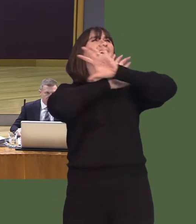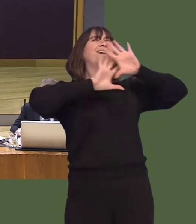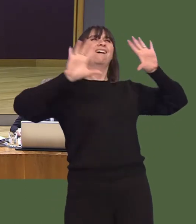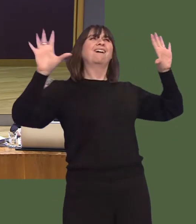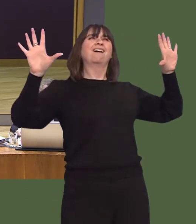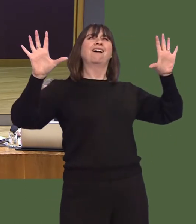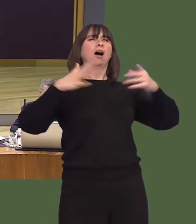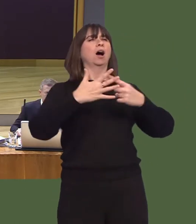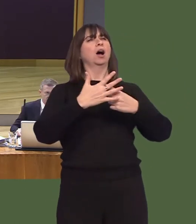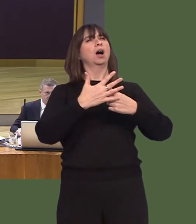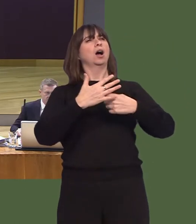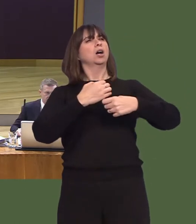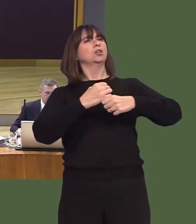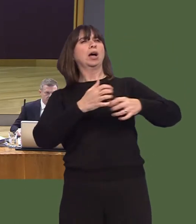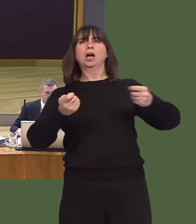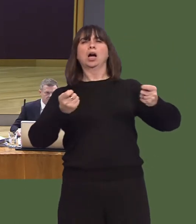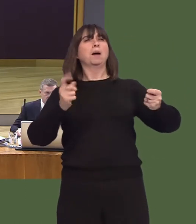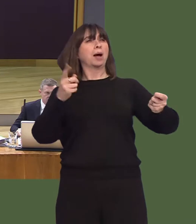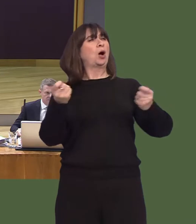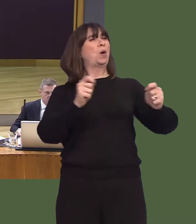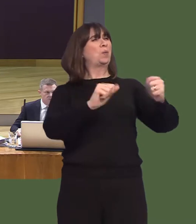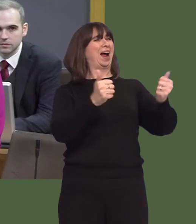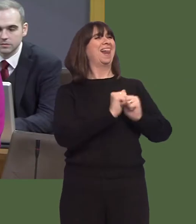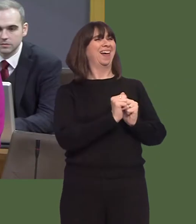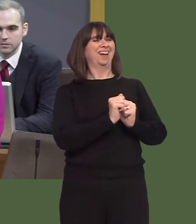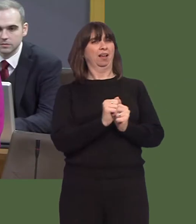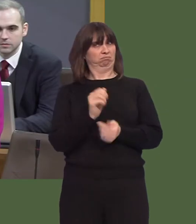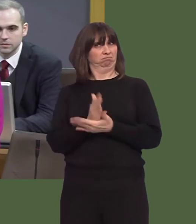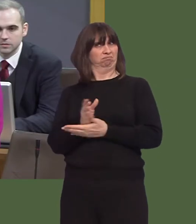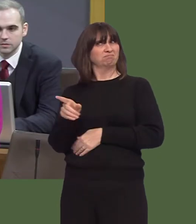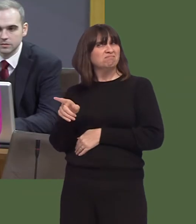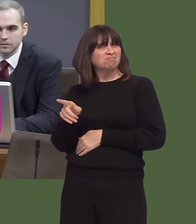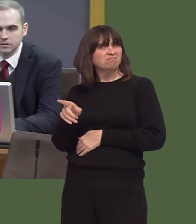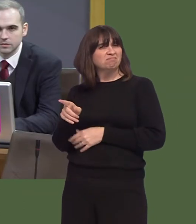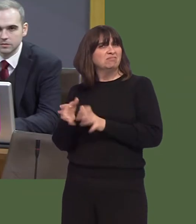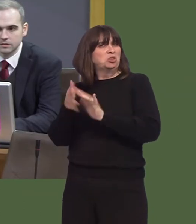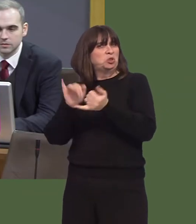pressure but coping well, but there's another story as well and that's being told by the